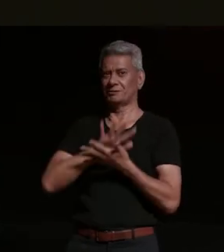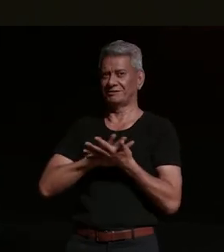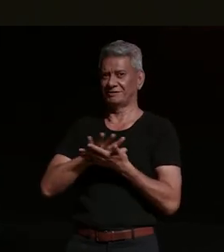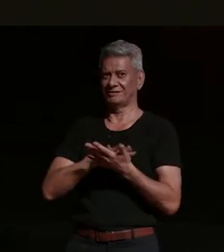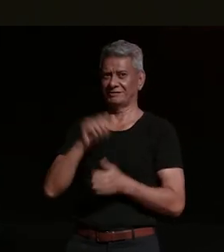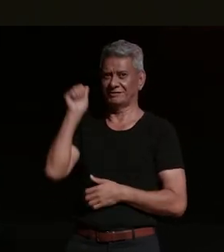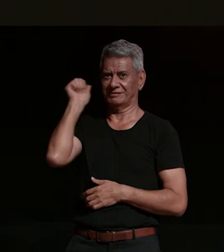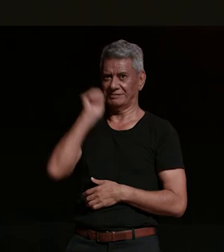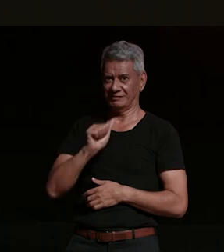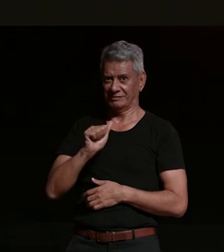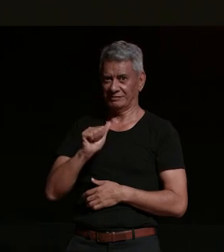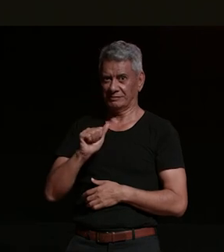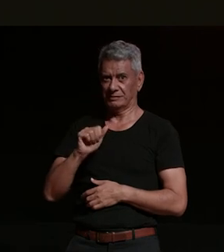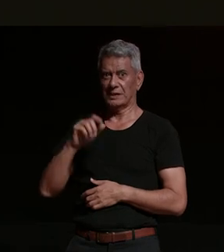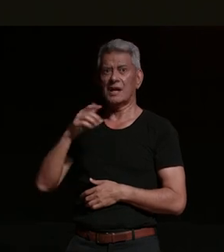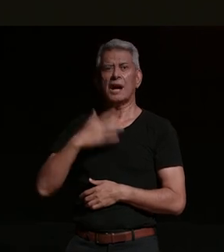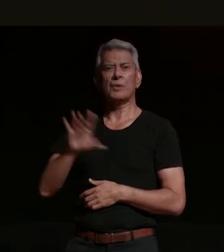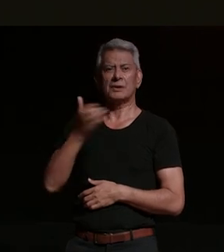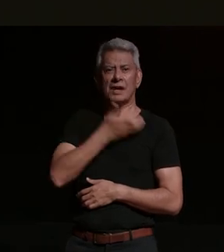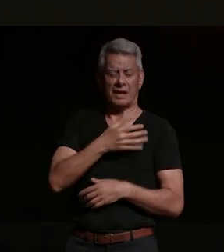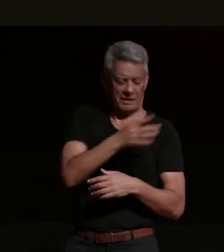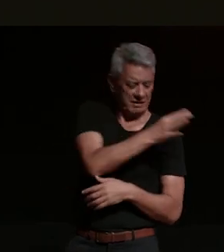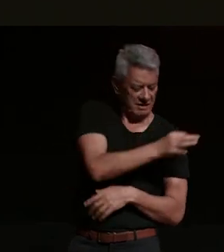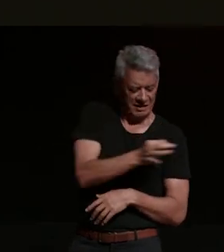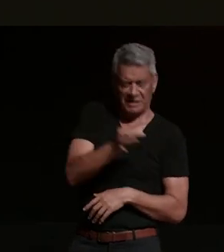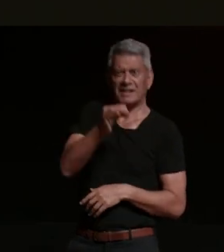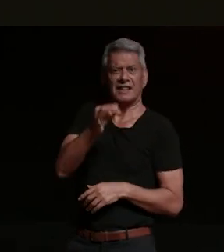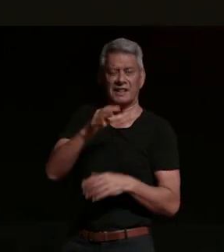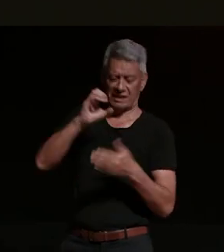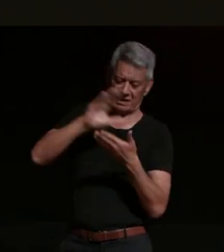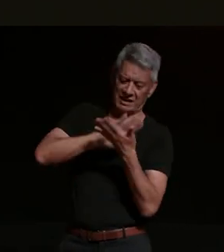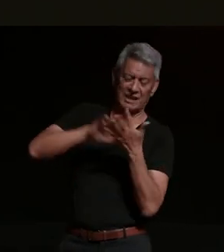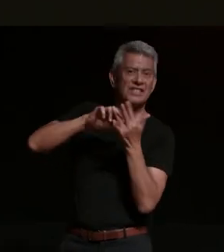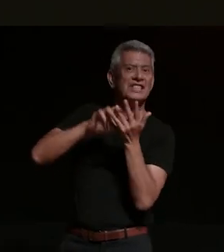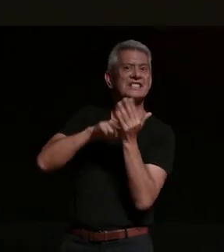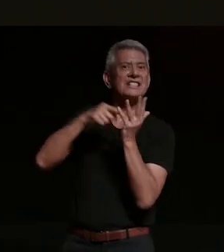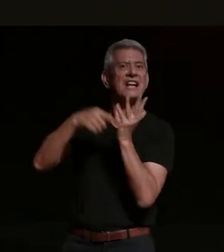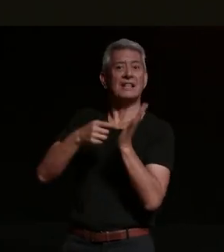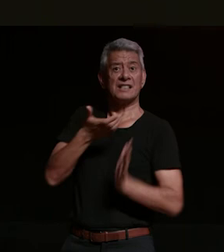i want to be the comfort chestnut of early morning cafes on cozy chairs and coffee